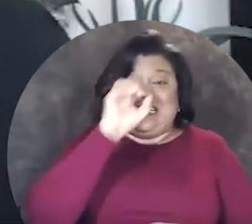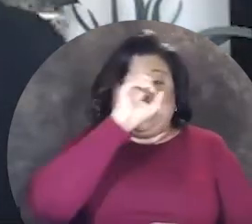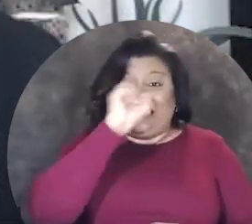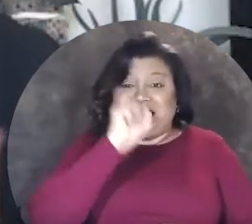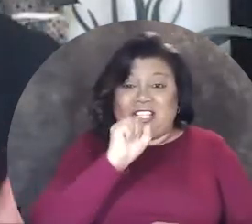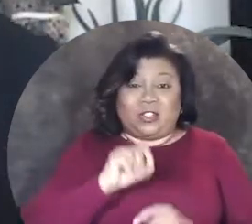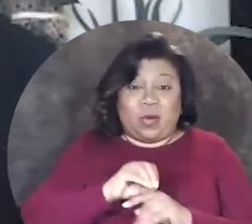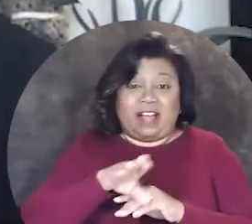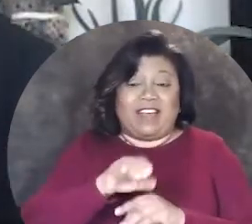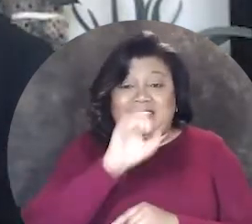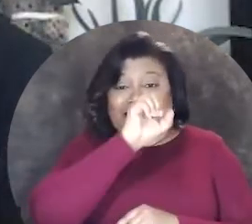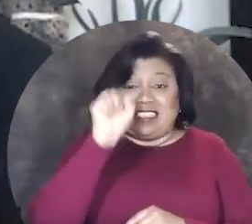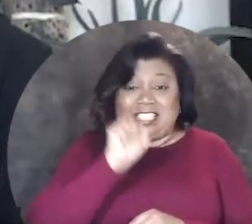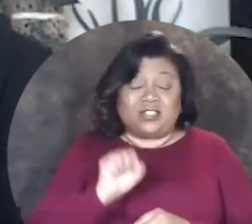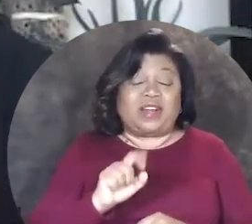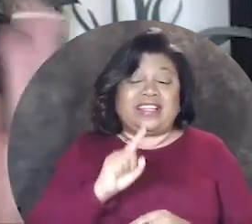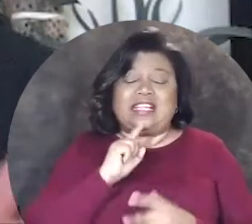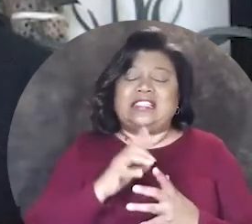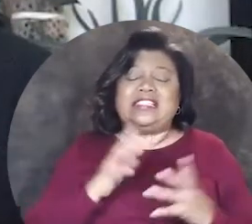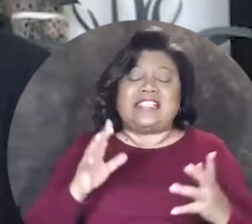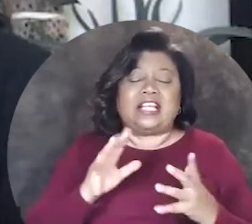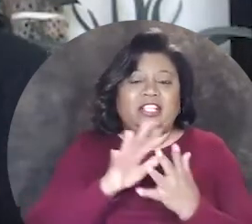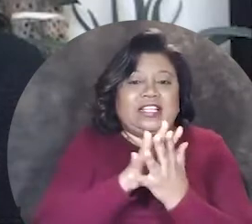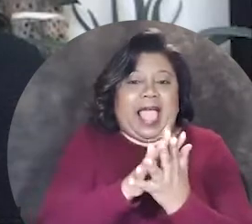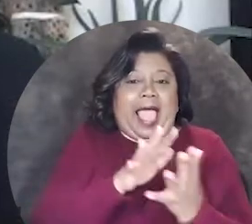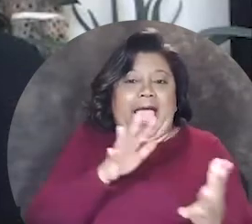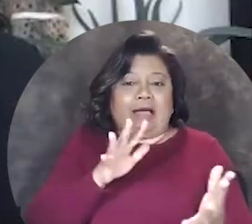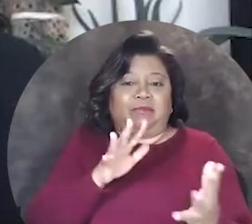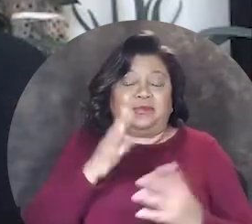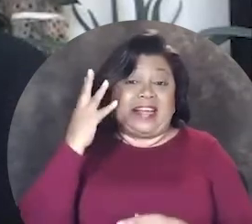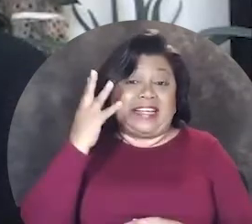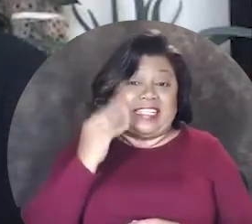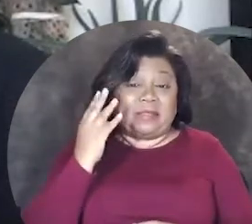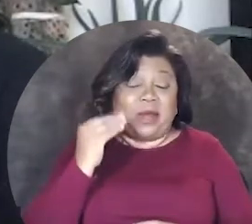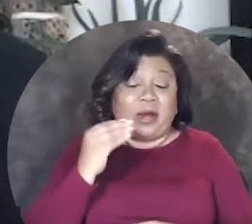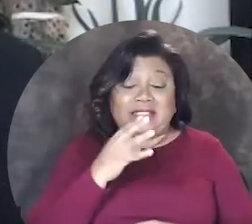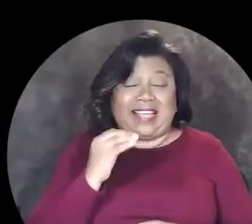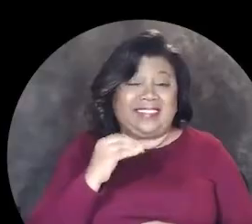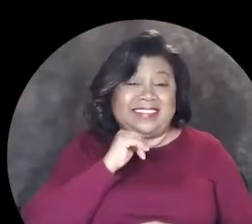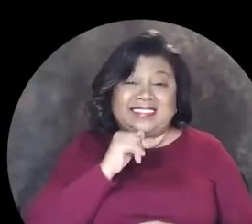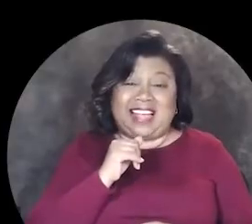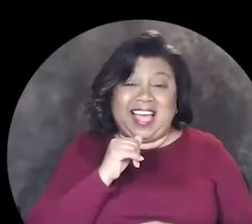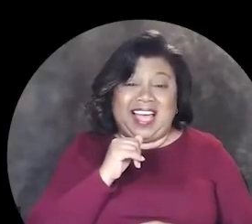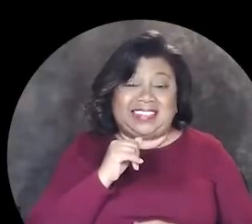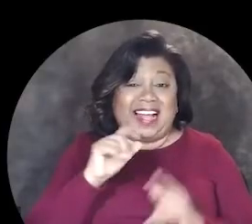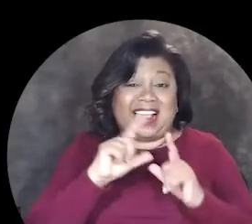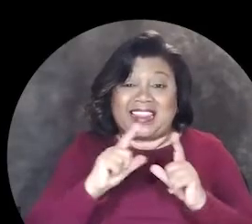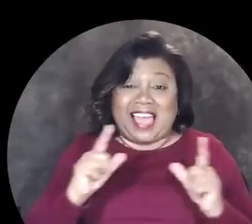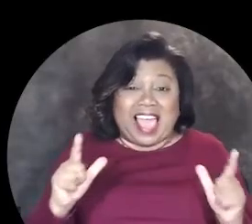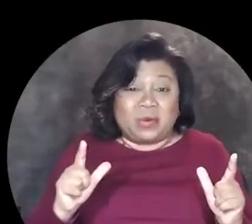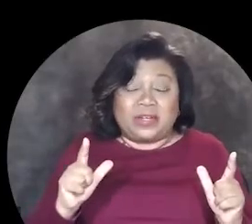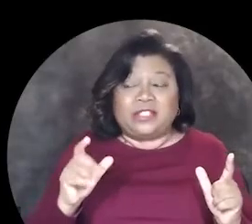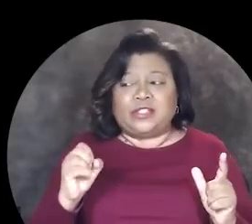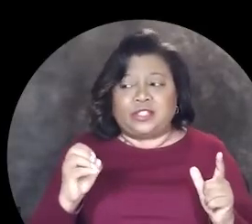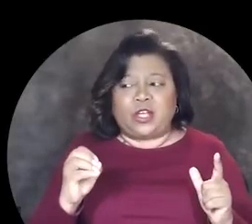schizoaffective, schizophrenia, is such an abstract experience and there's not a language and